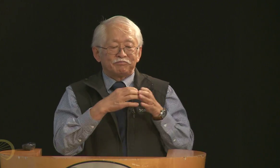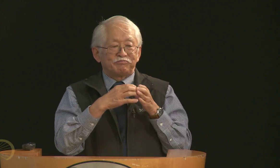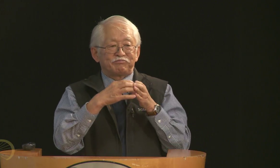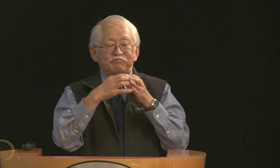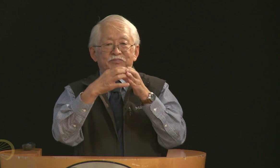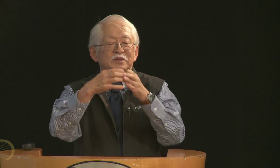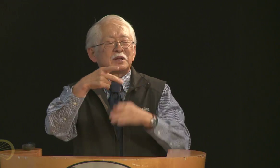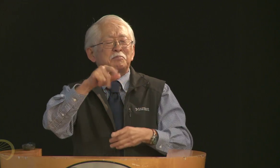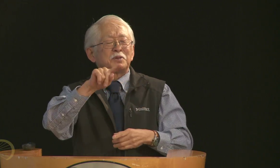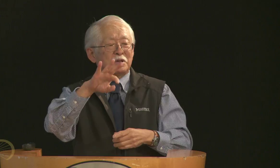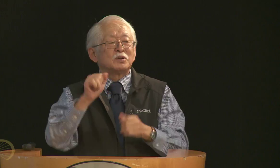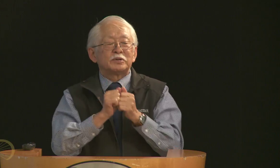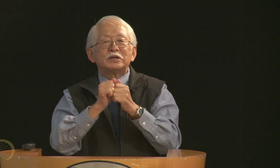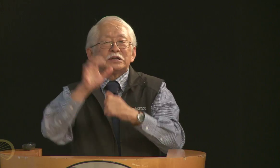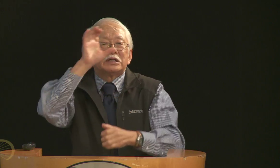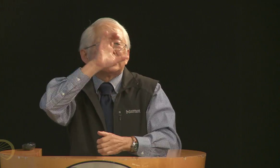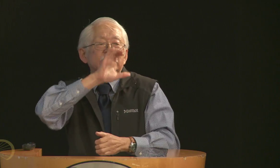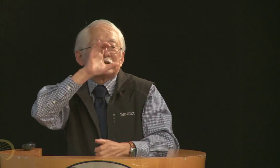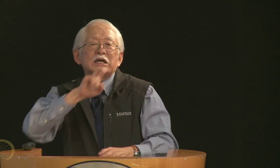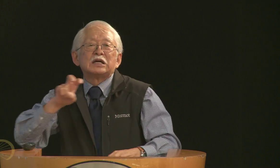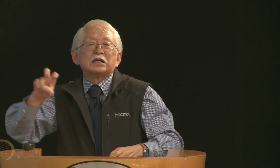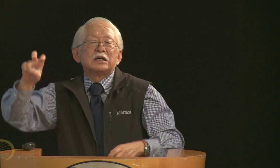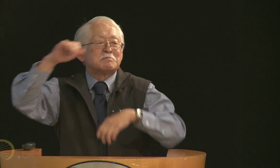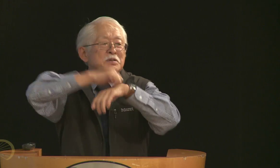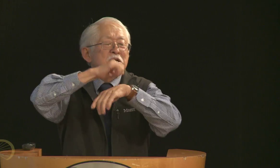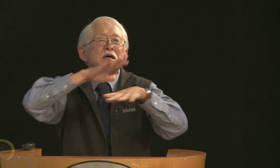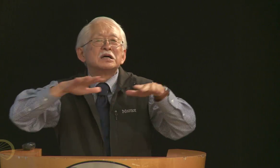There were members of the US military that went over with her,